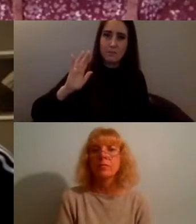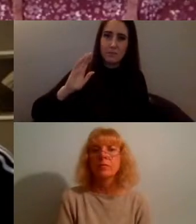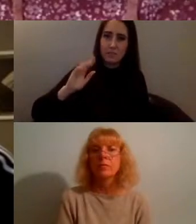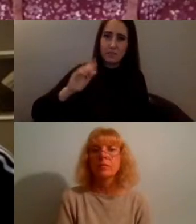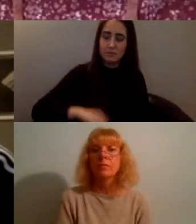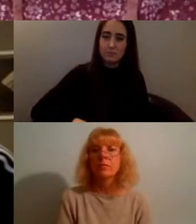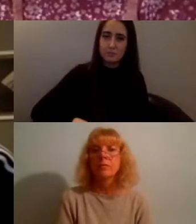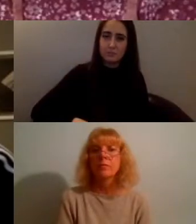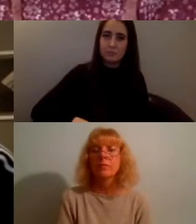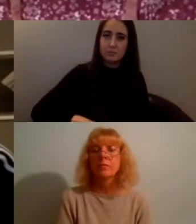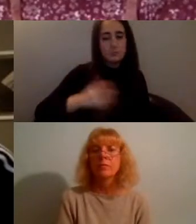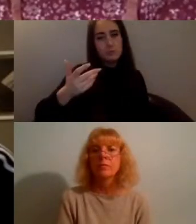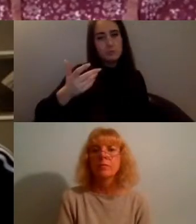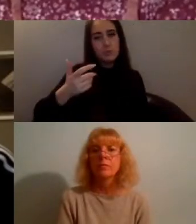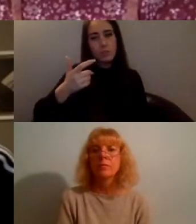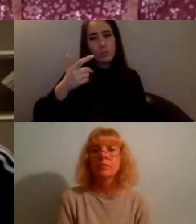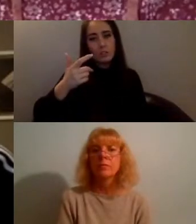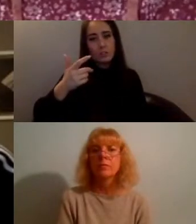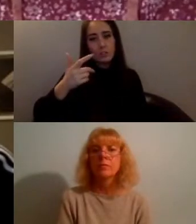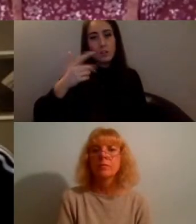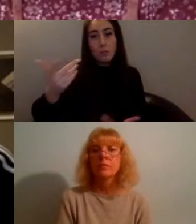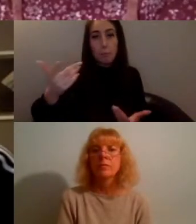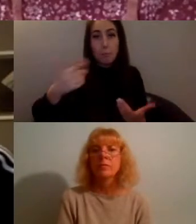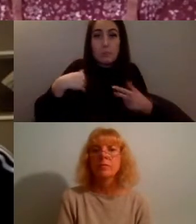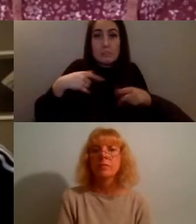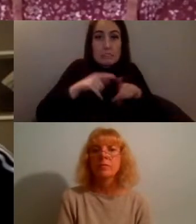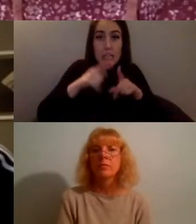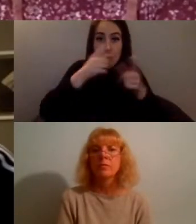we have people that just like us we're all on this platform talking